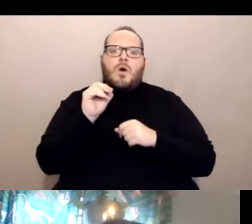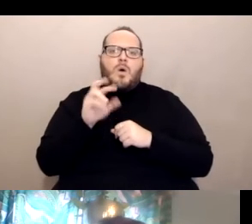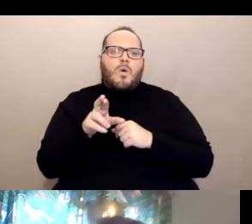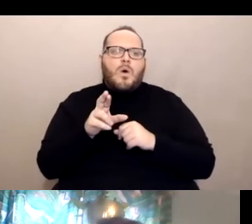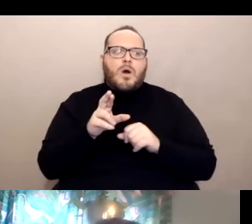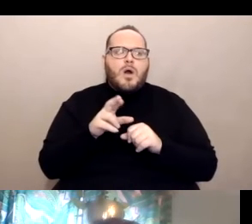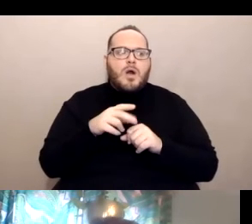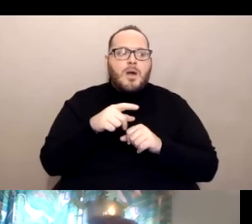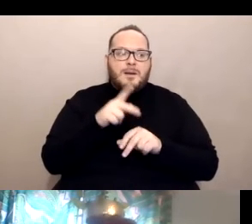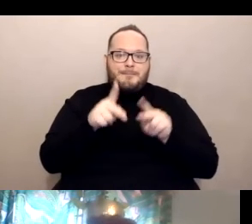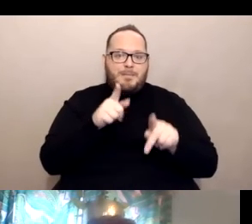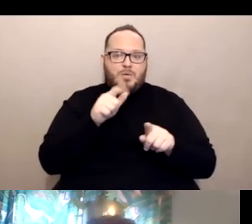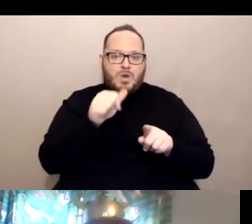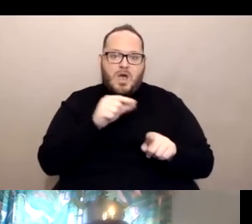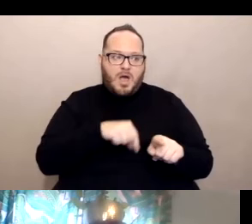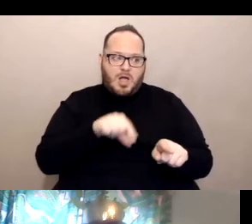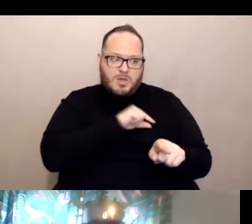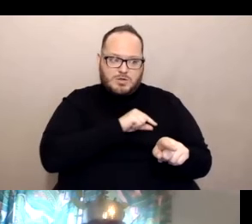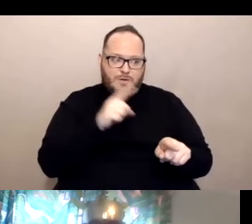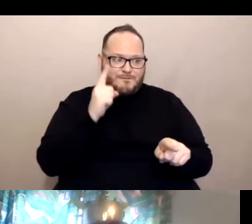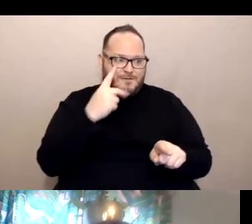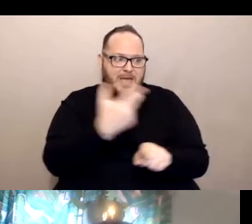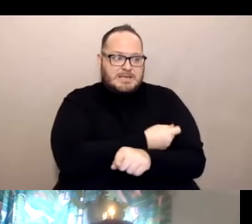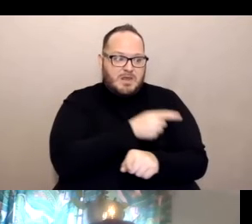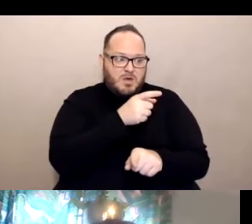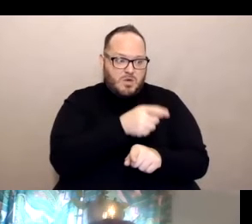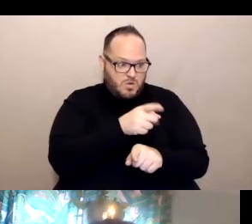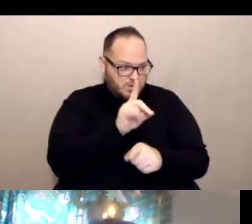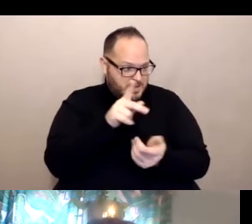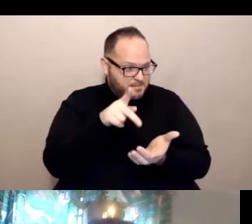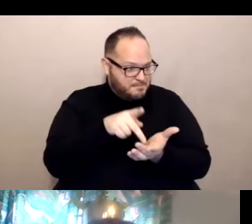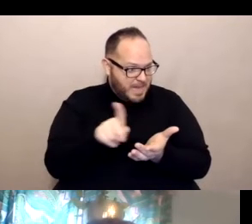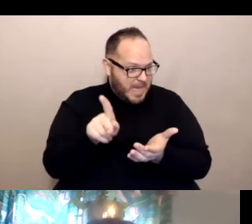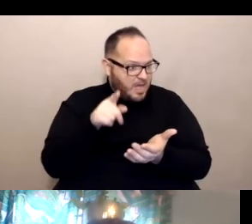please contact one of our local offices and let us know. We'd like to hear about stories about that.